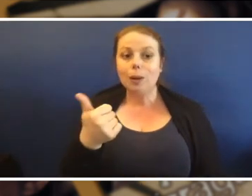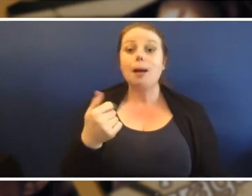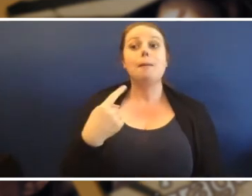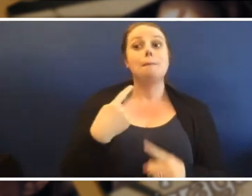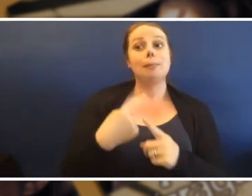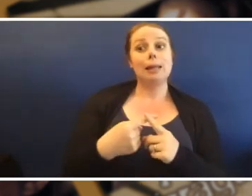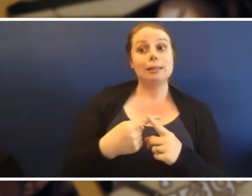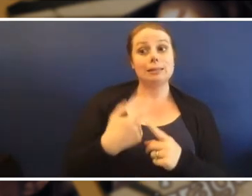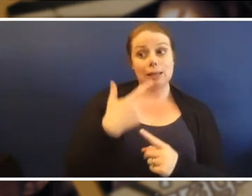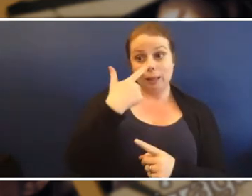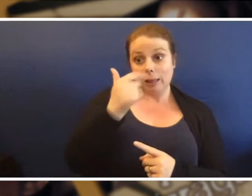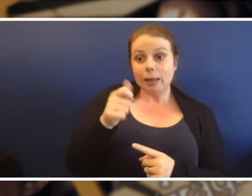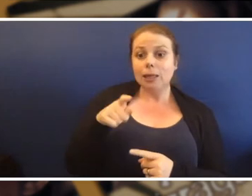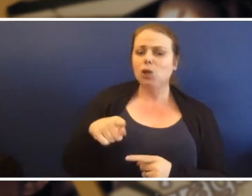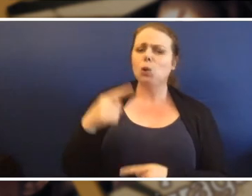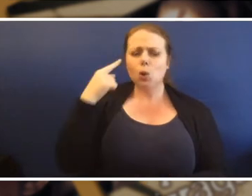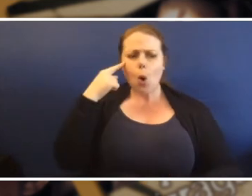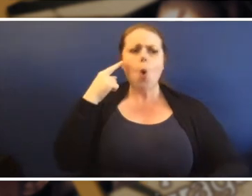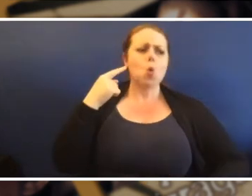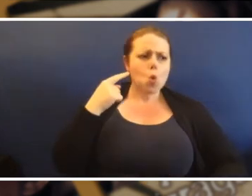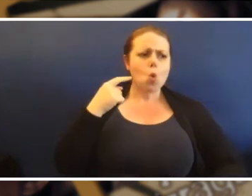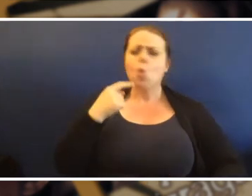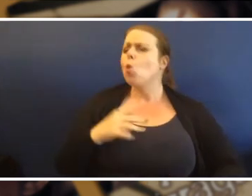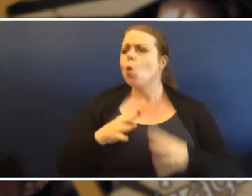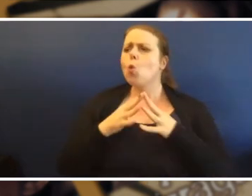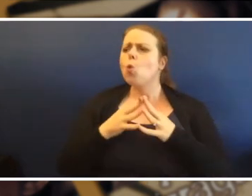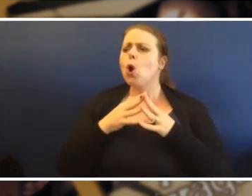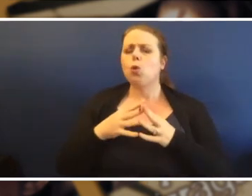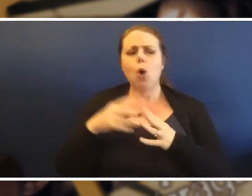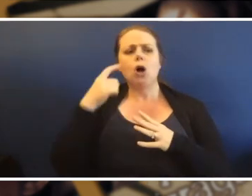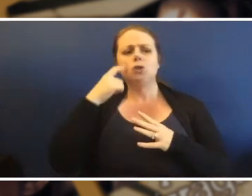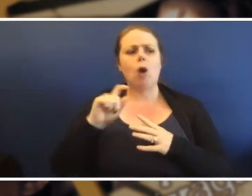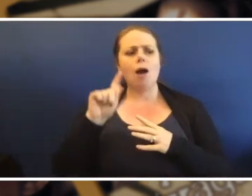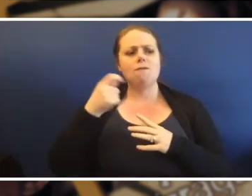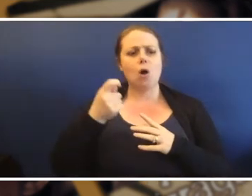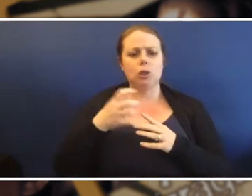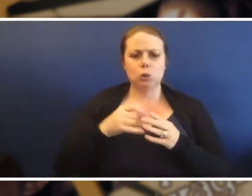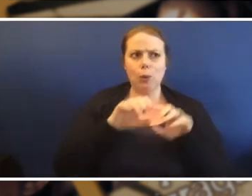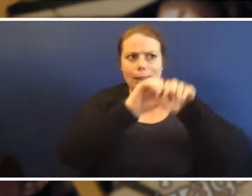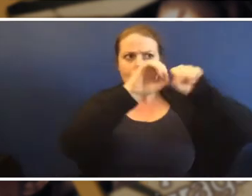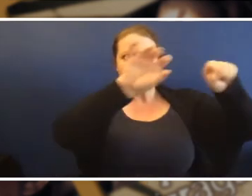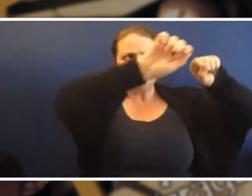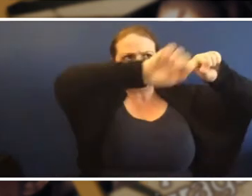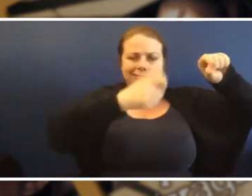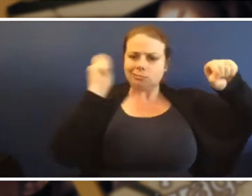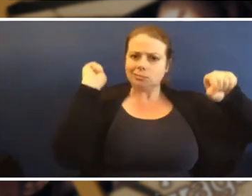you had the sense to test the theory with the stick before you tested it with your person